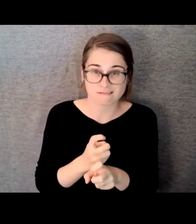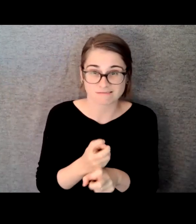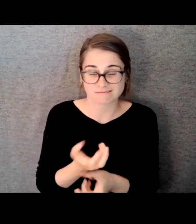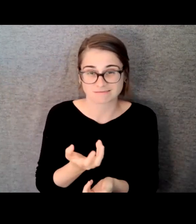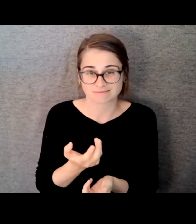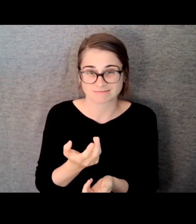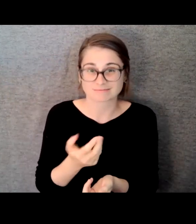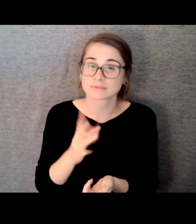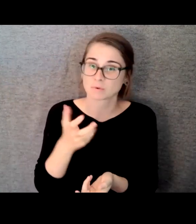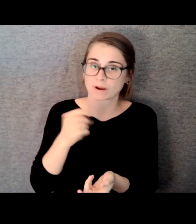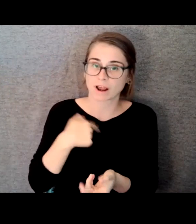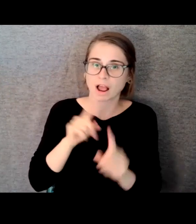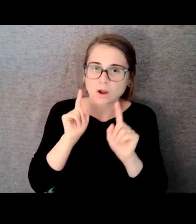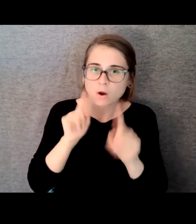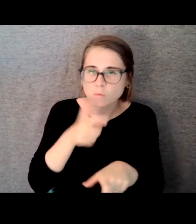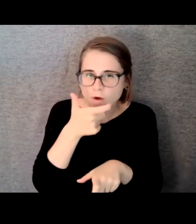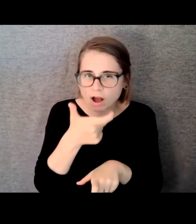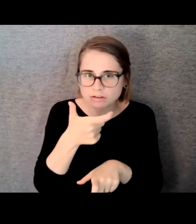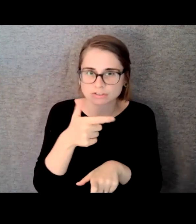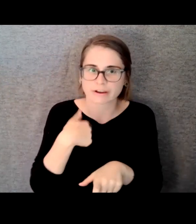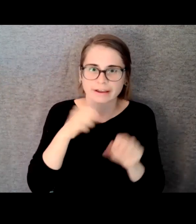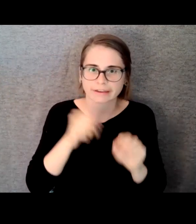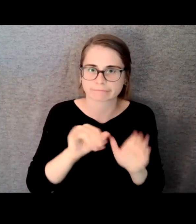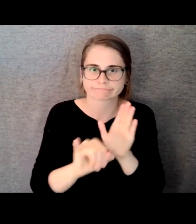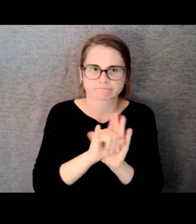that's going into it. So I have completed the two-year fellowship.